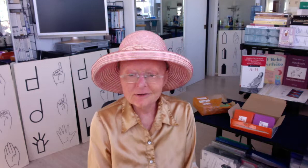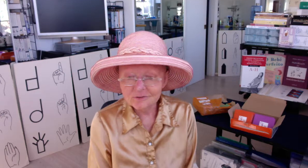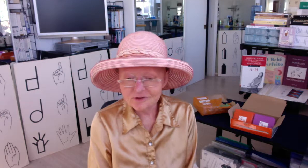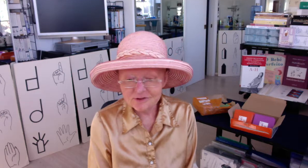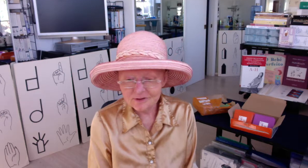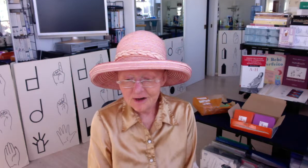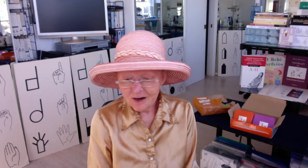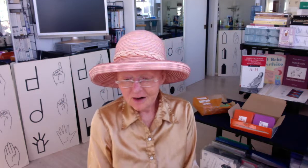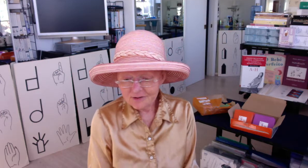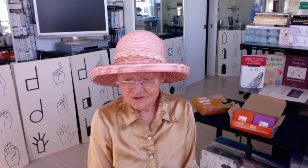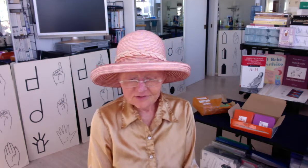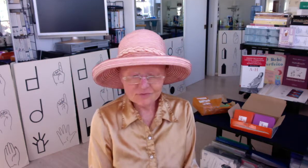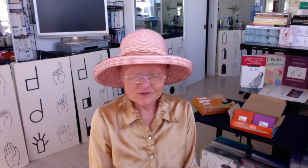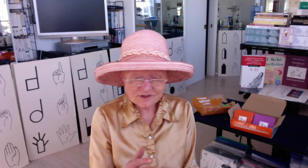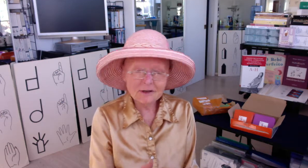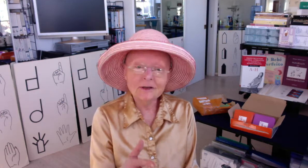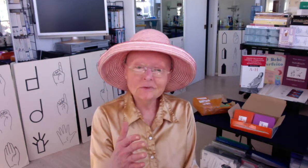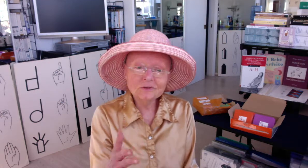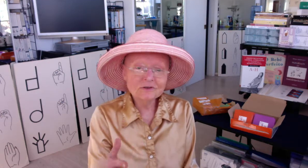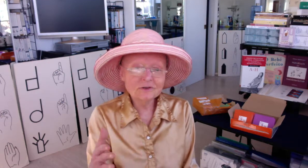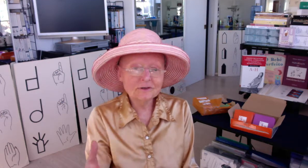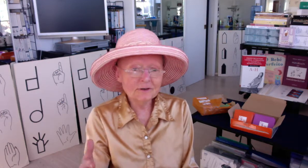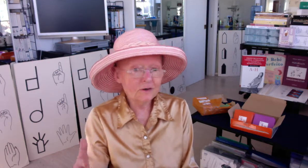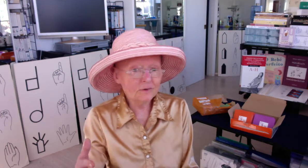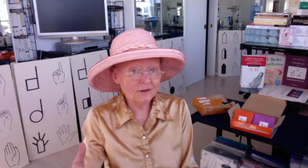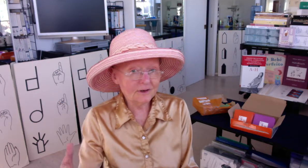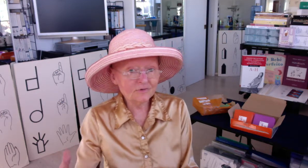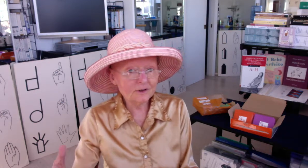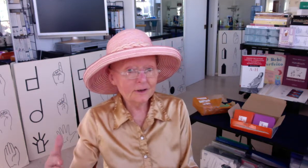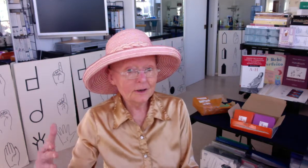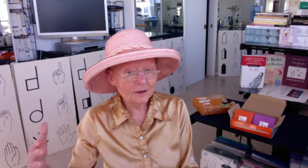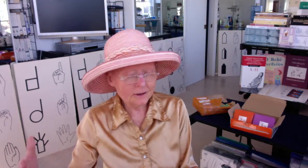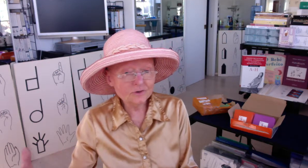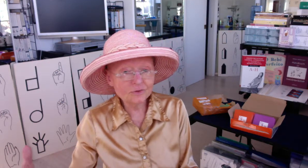There are different sign languages and not only in every country